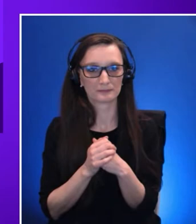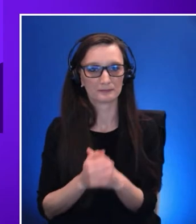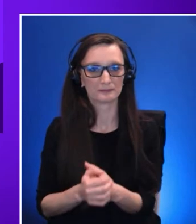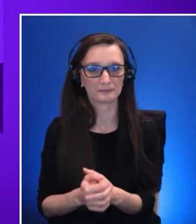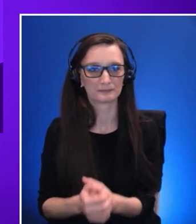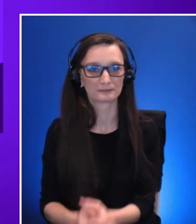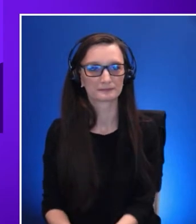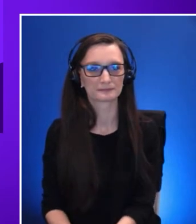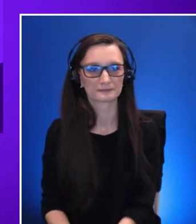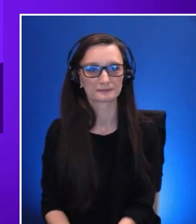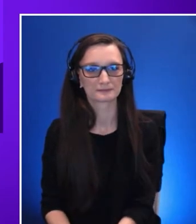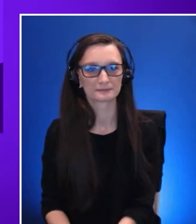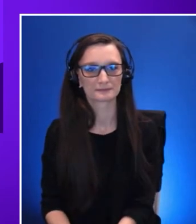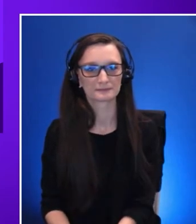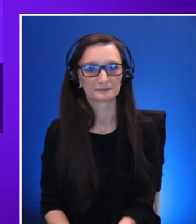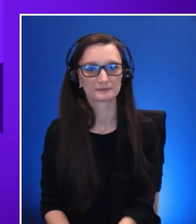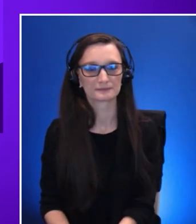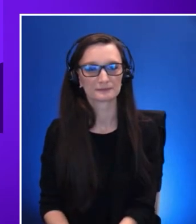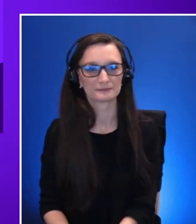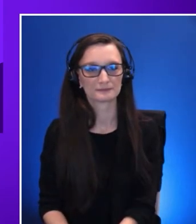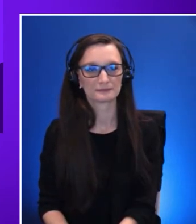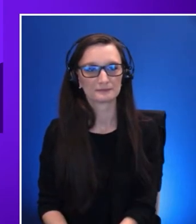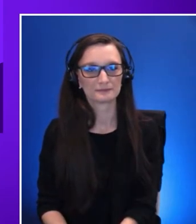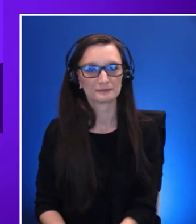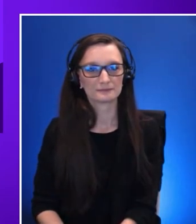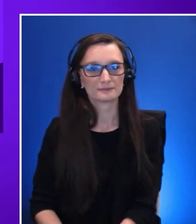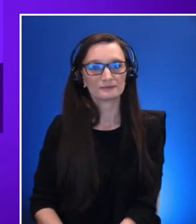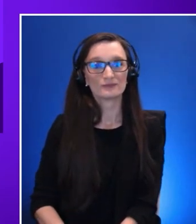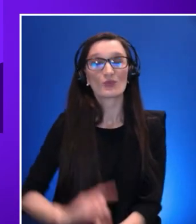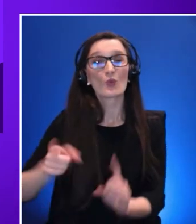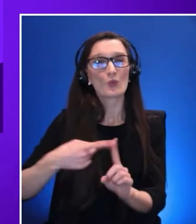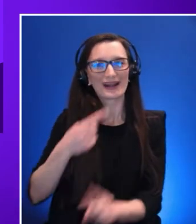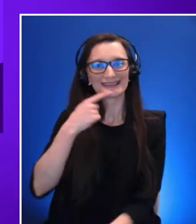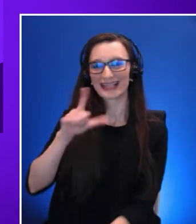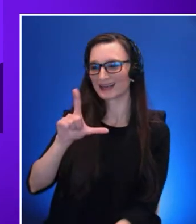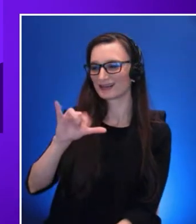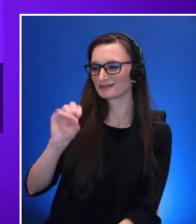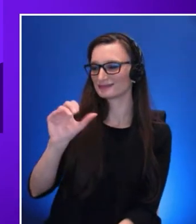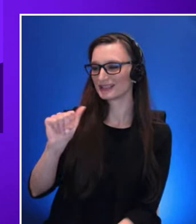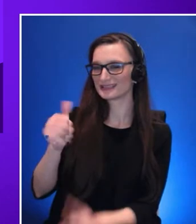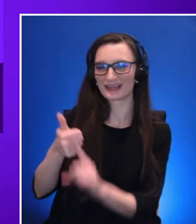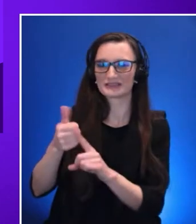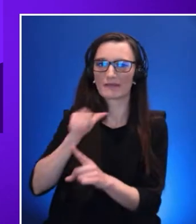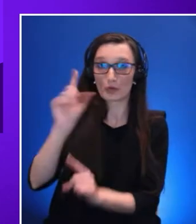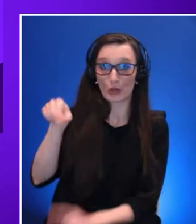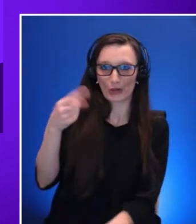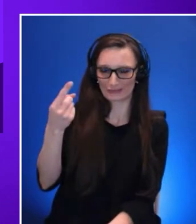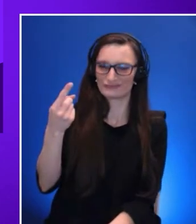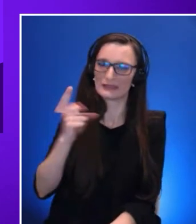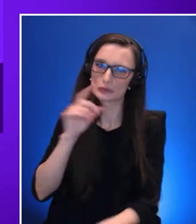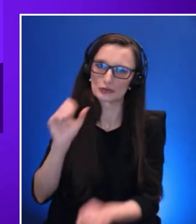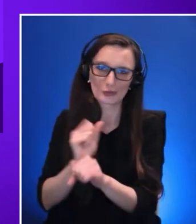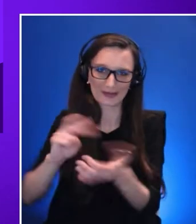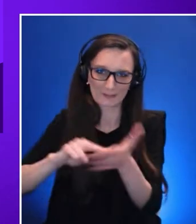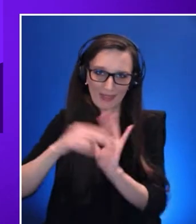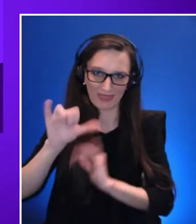So when I said Lisa wasn't alone I meant it we have with 15.1 million working age people living